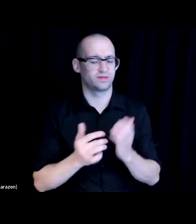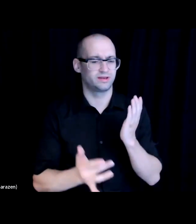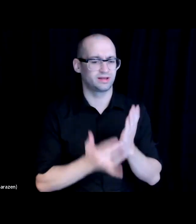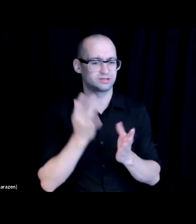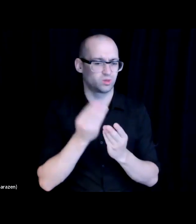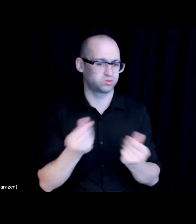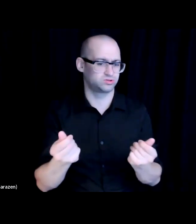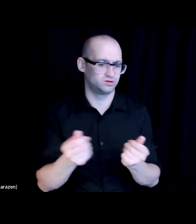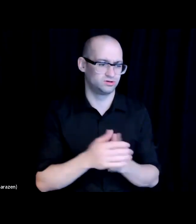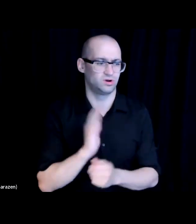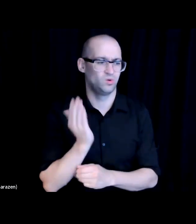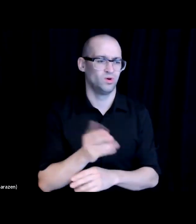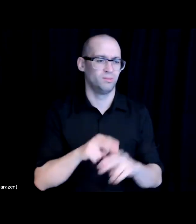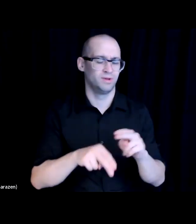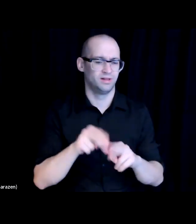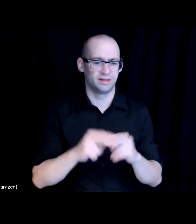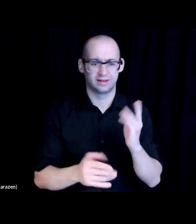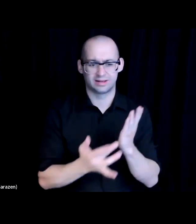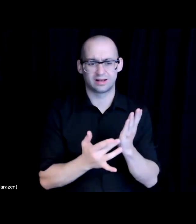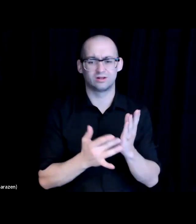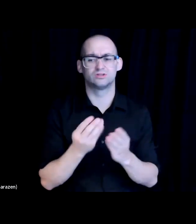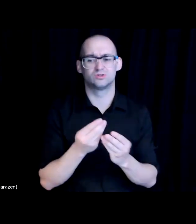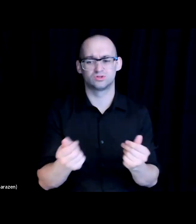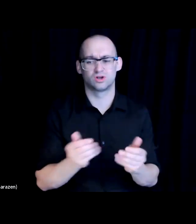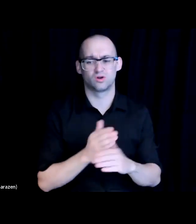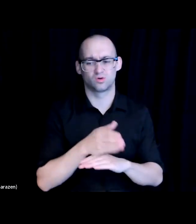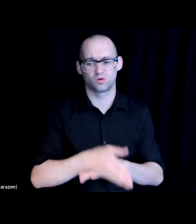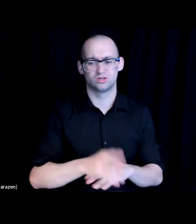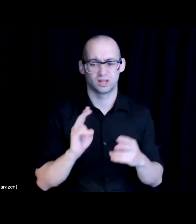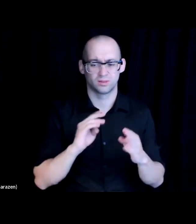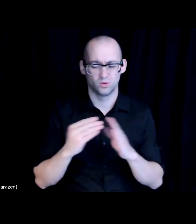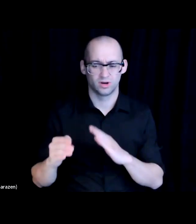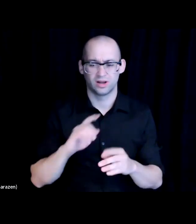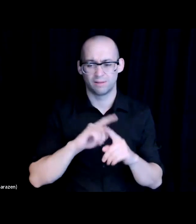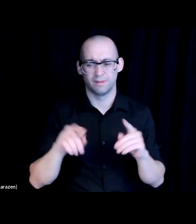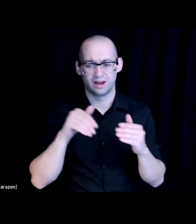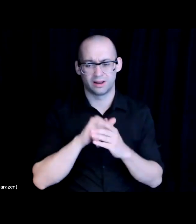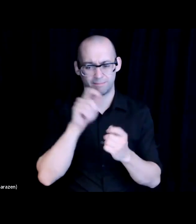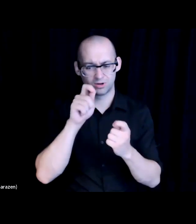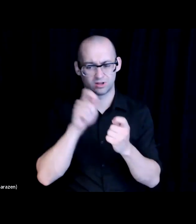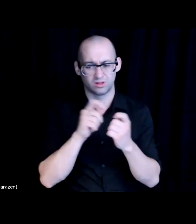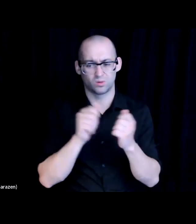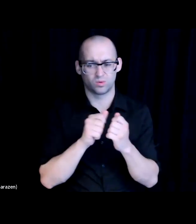We are building technology solutions across our community, but in particular with anchor institutions.